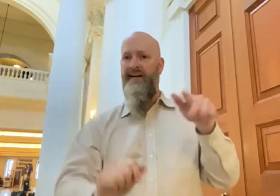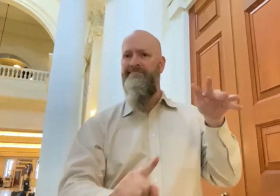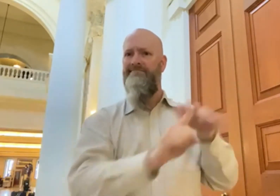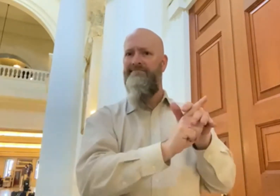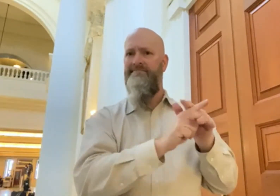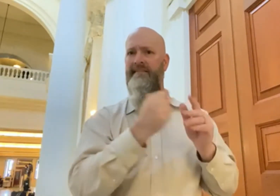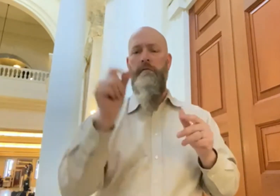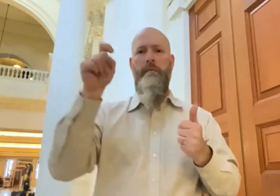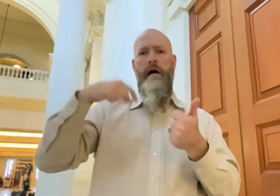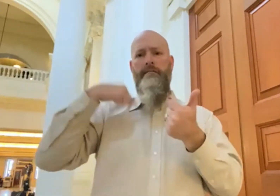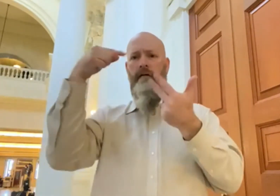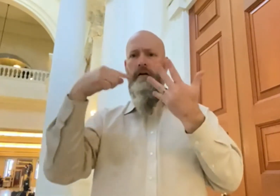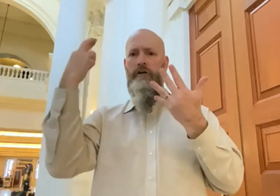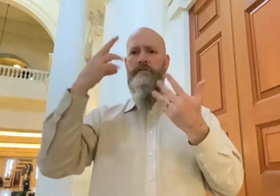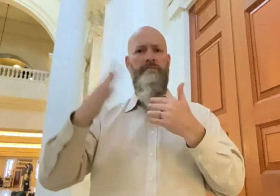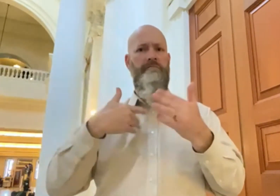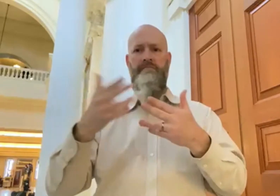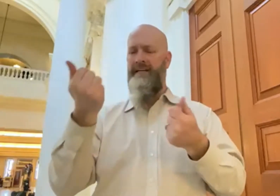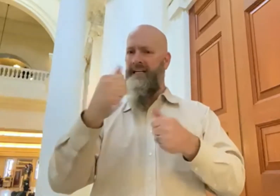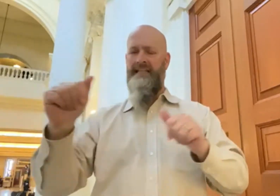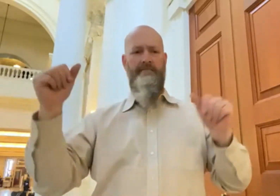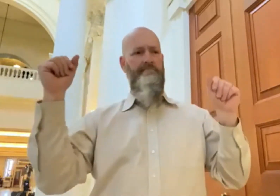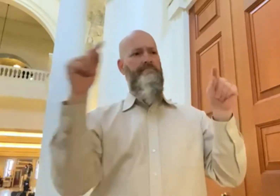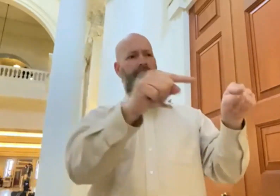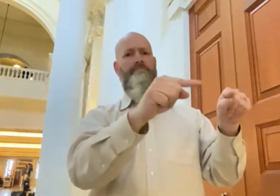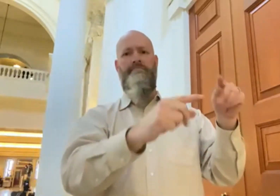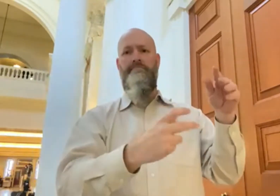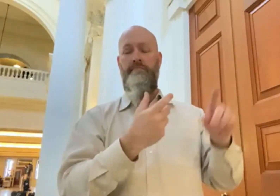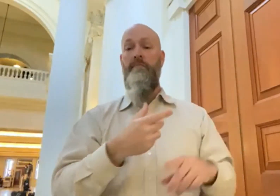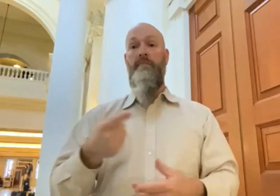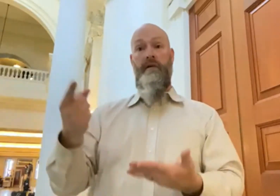can get vaccinated at any of the state’s mass vax sites.